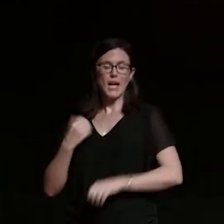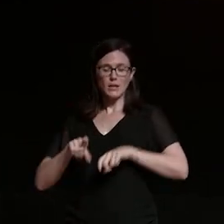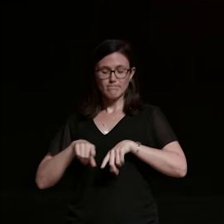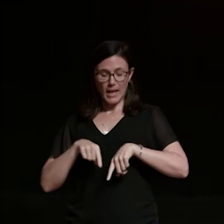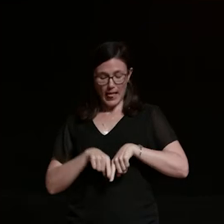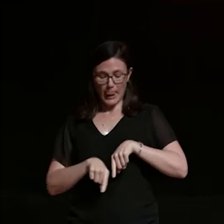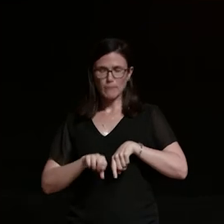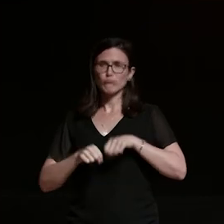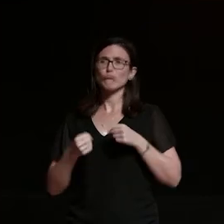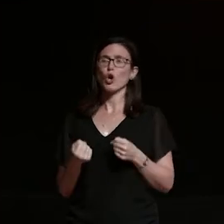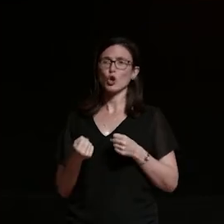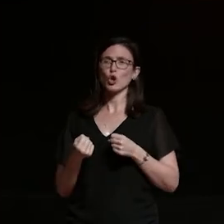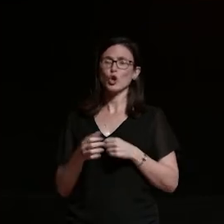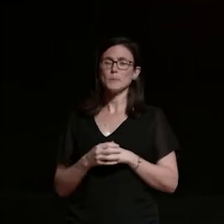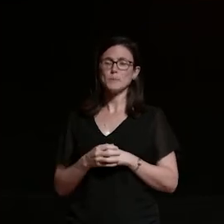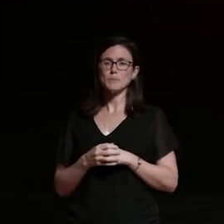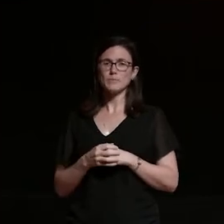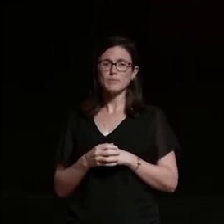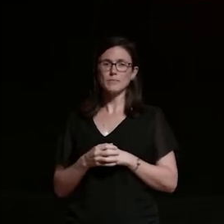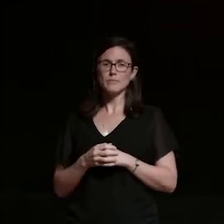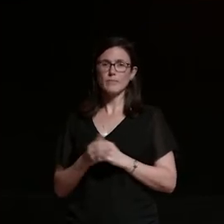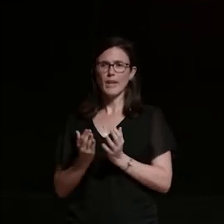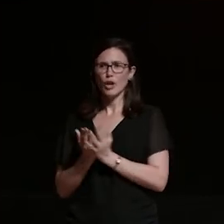and it was right as sort of the covert situation was ramping up in queensland